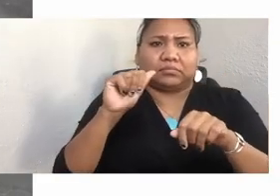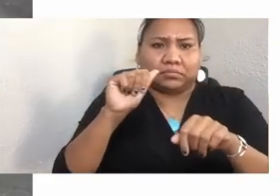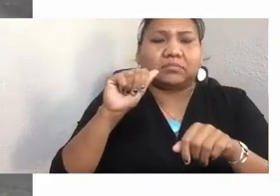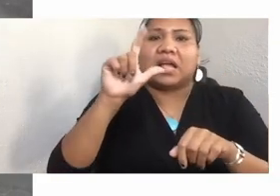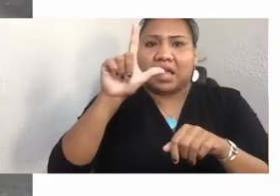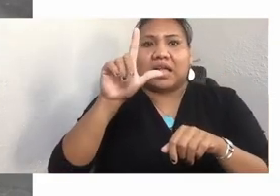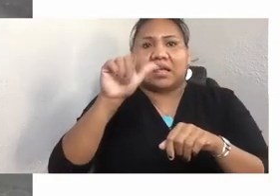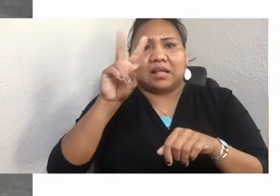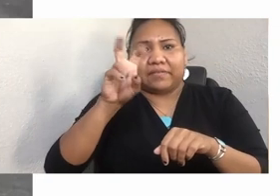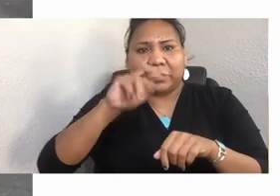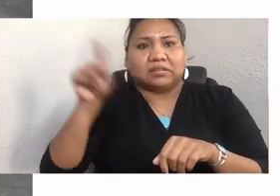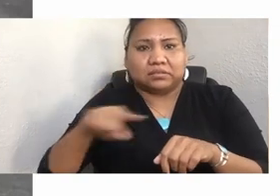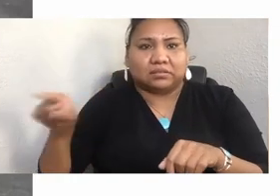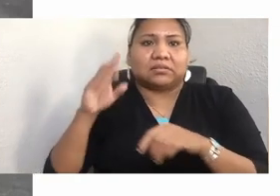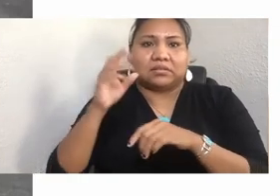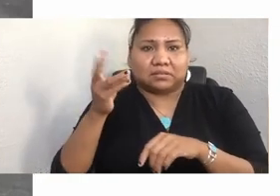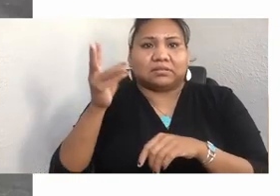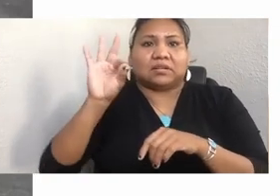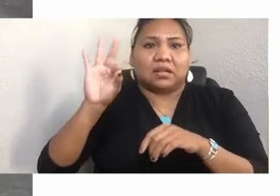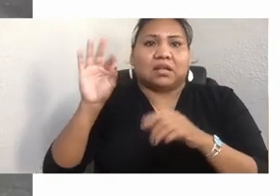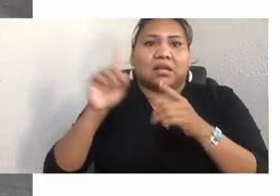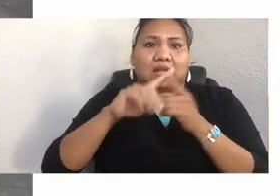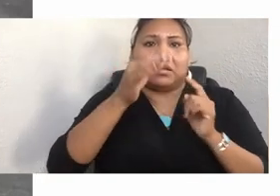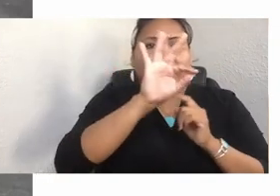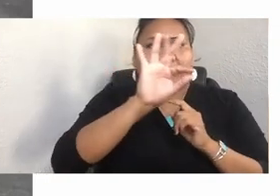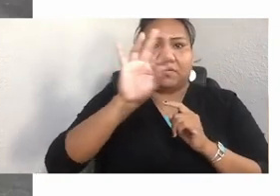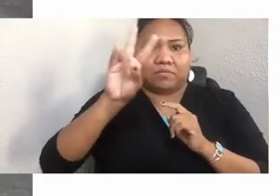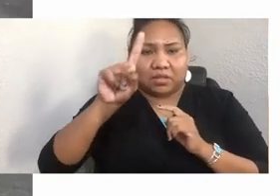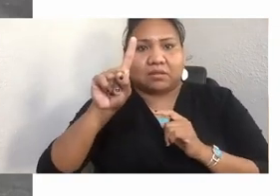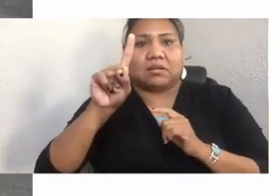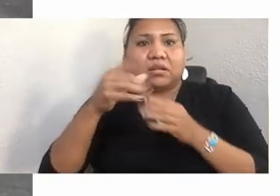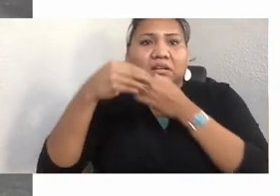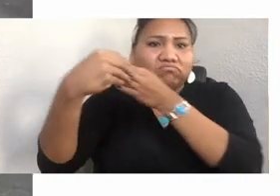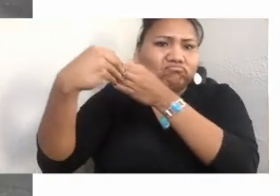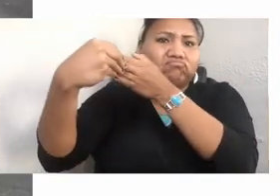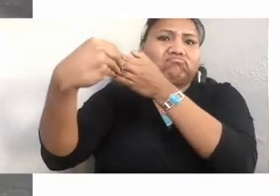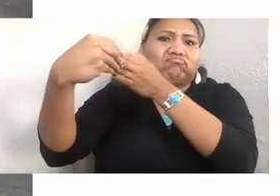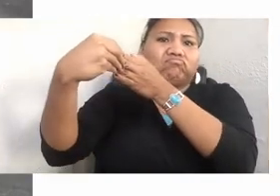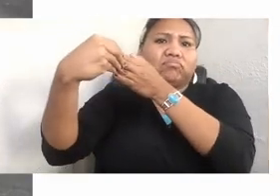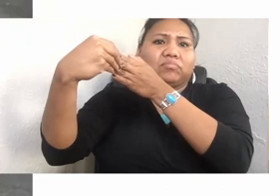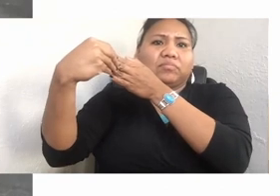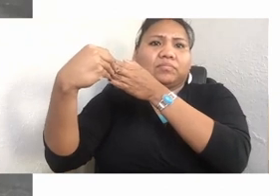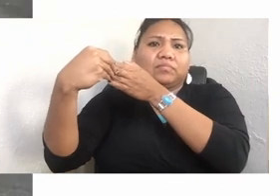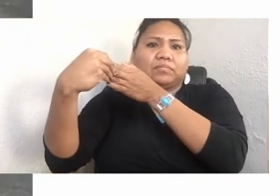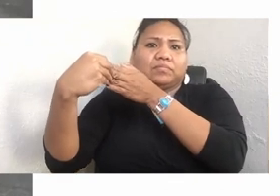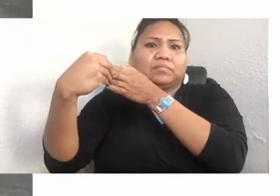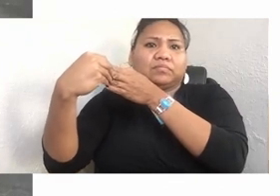He then boldly led the American Indian Movement from '73 to '79 and fought for American Indian sovereignty,